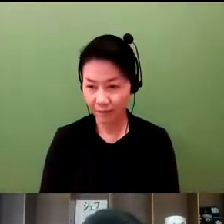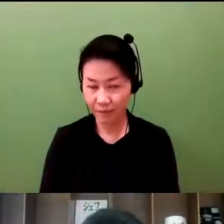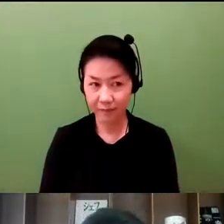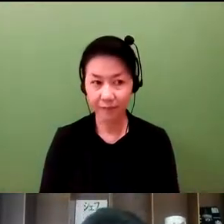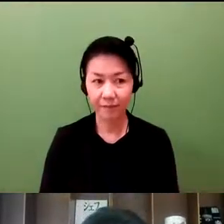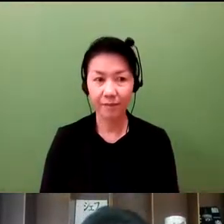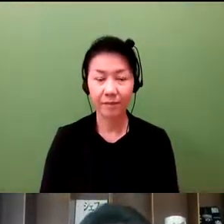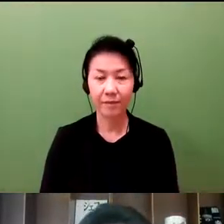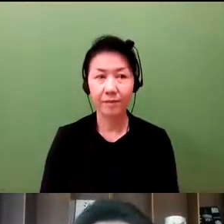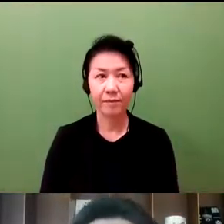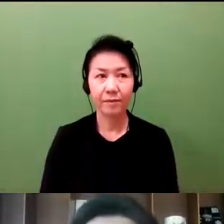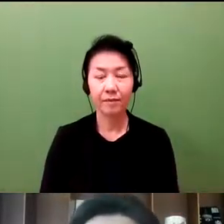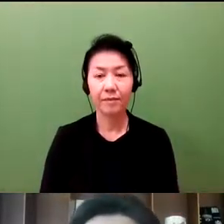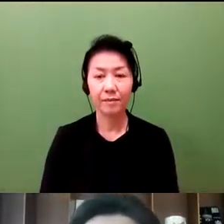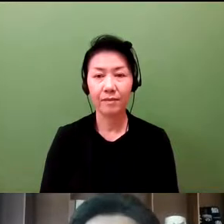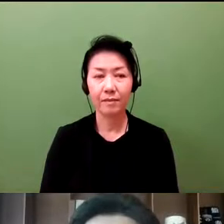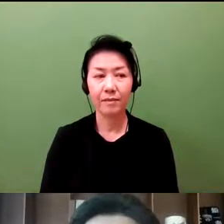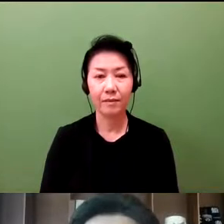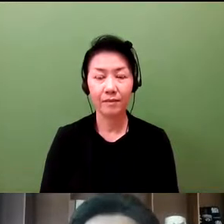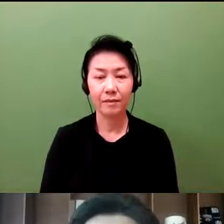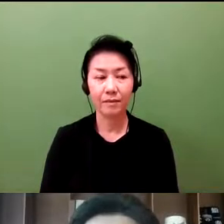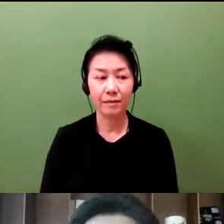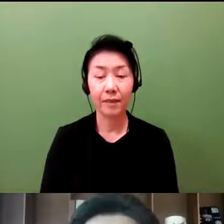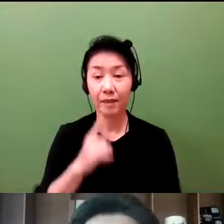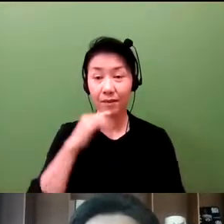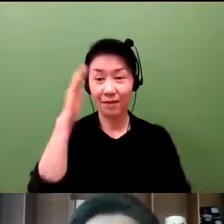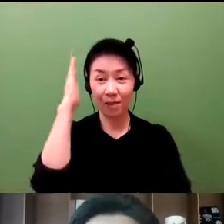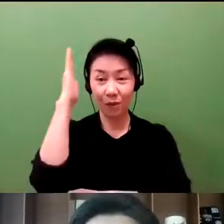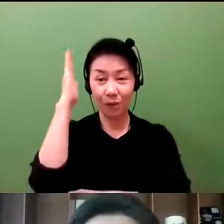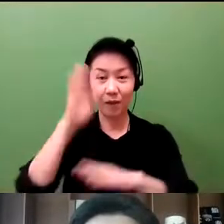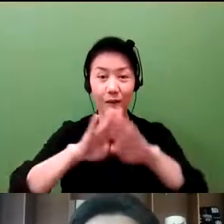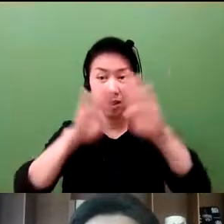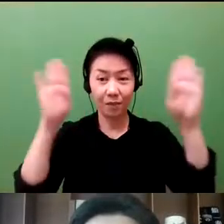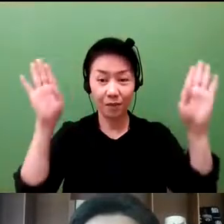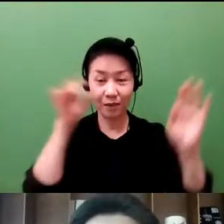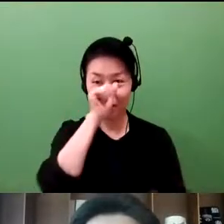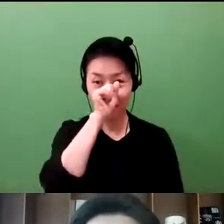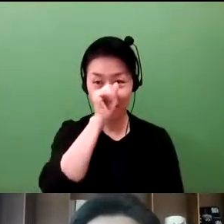[SPEAKING JAPANESE] Thank you very much for the kind introduction.